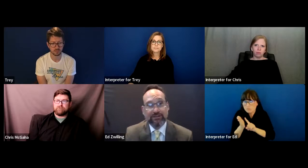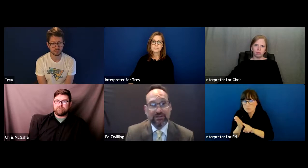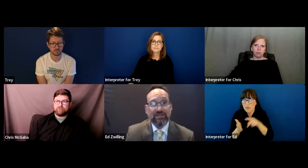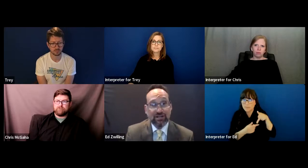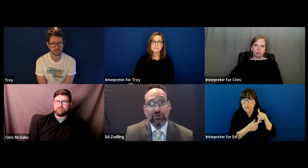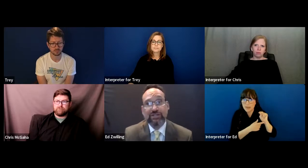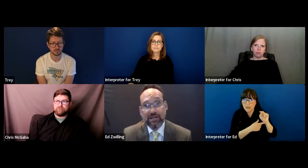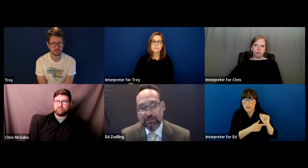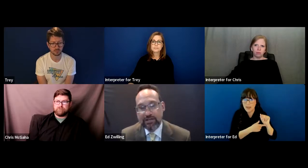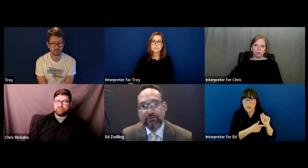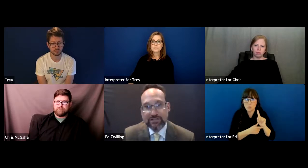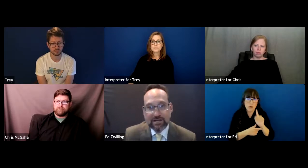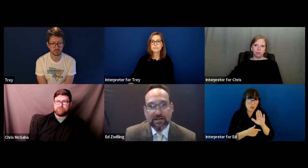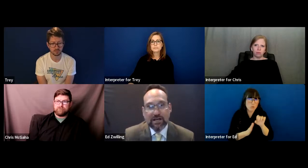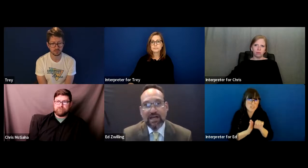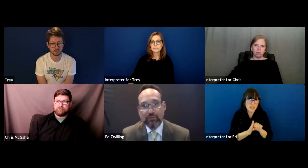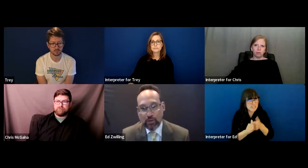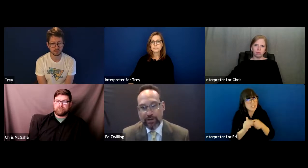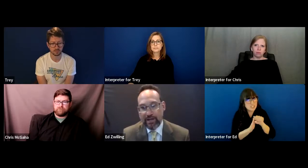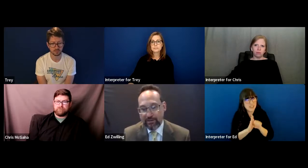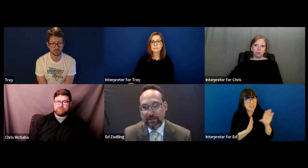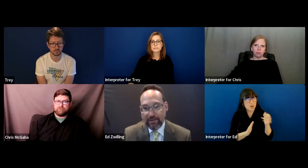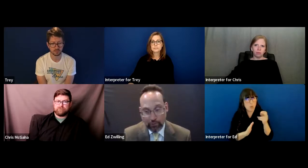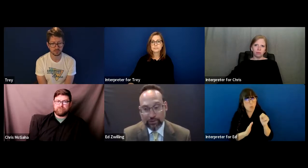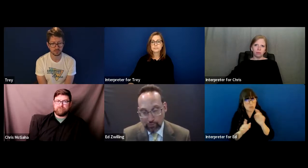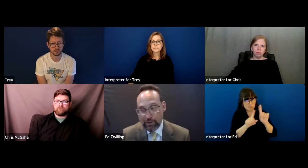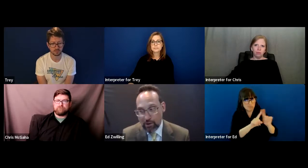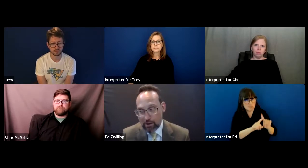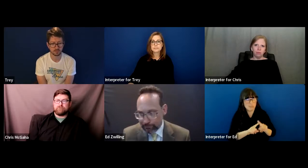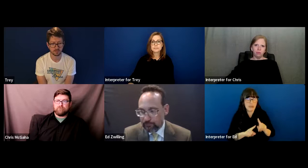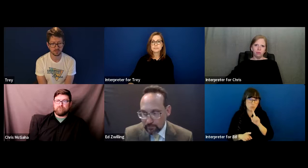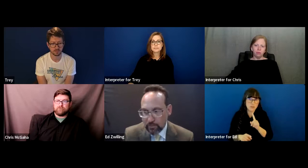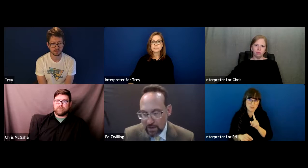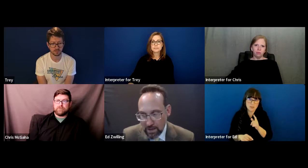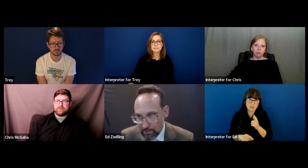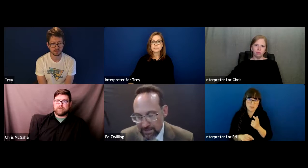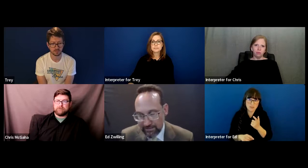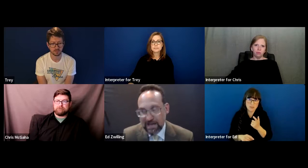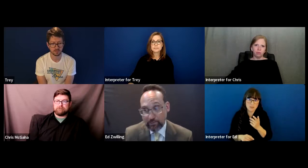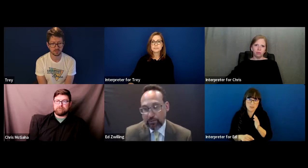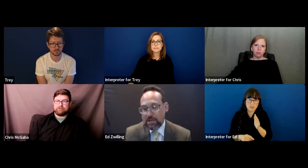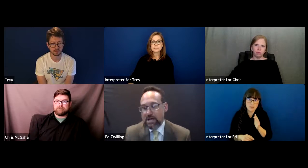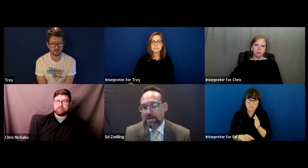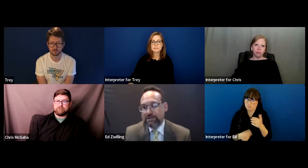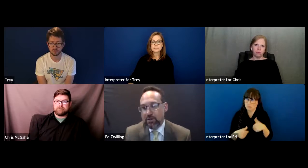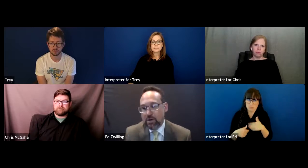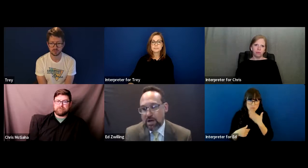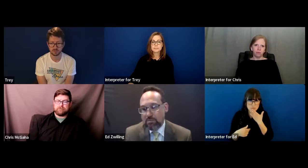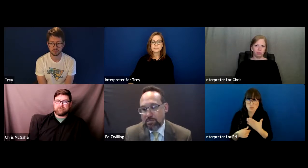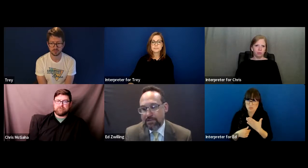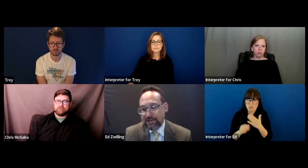organization in your state because every state has one and they really truly are invaluable.